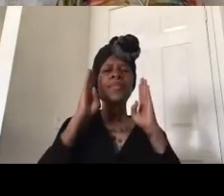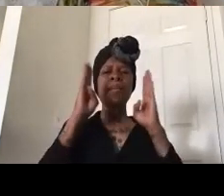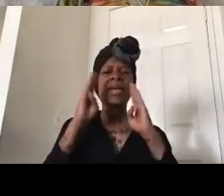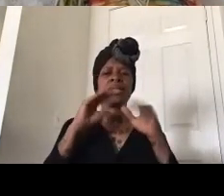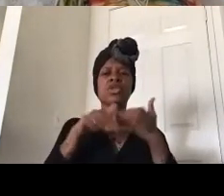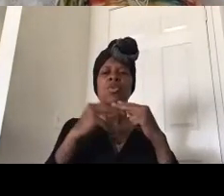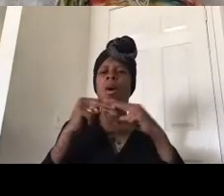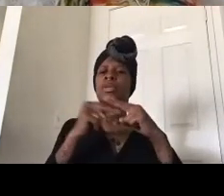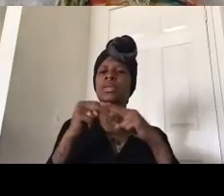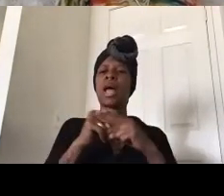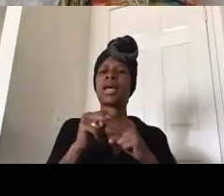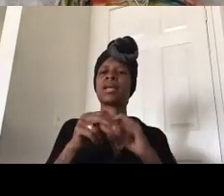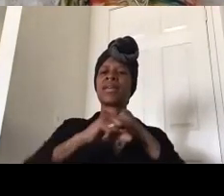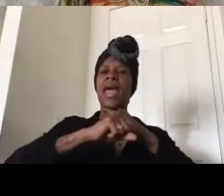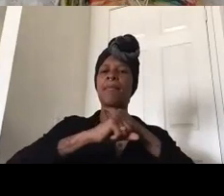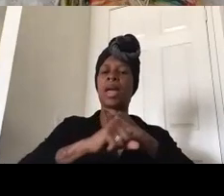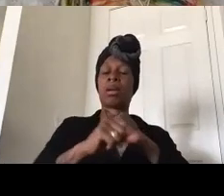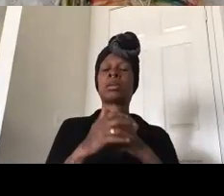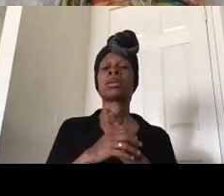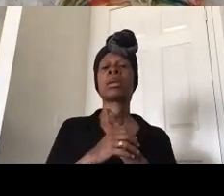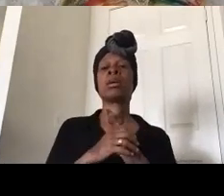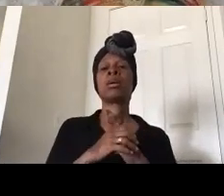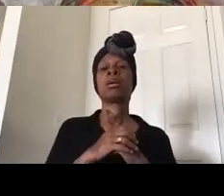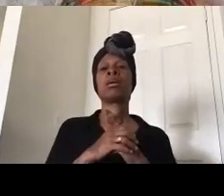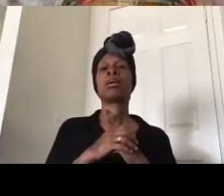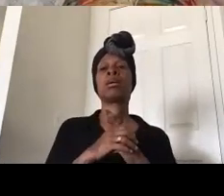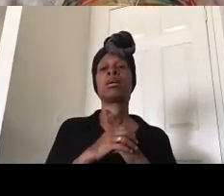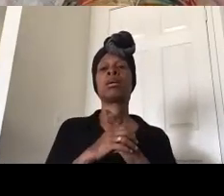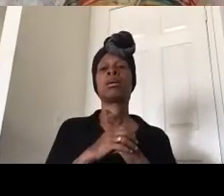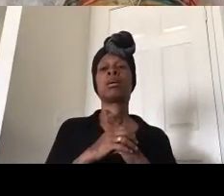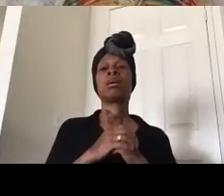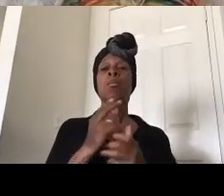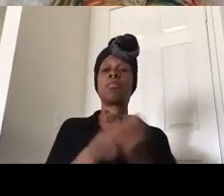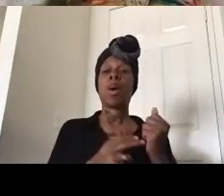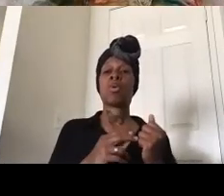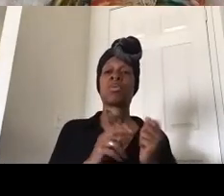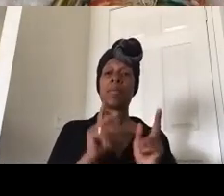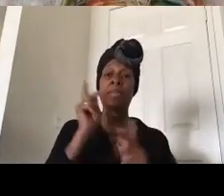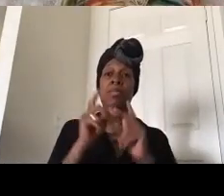these campaigns have both um in-person presences so this is the march